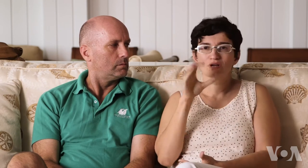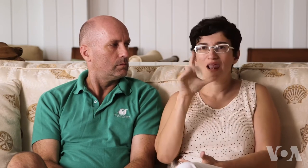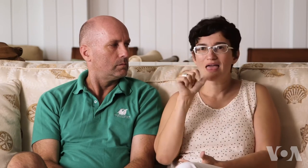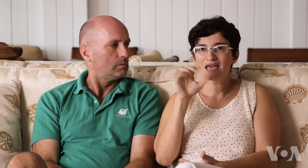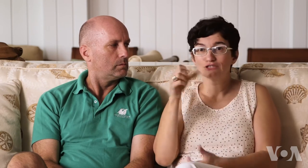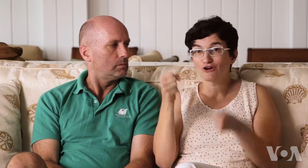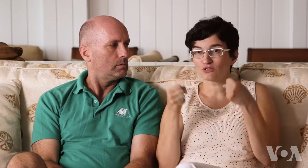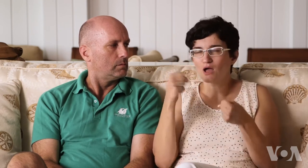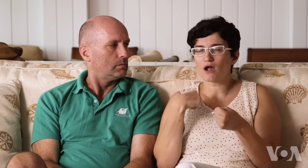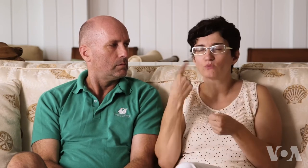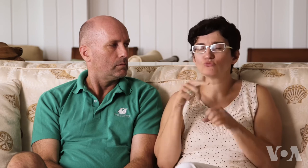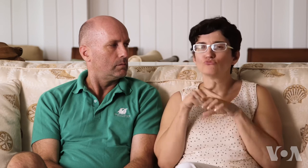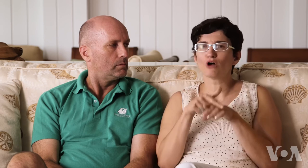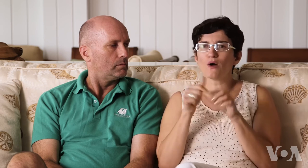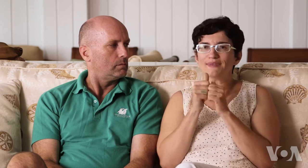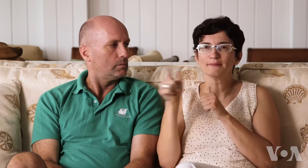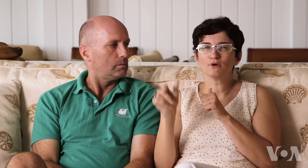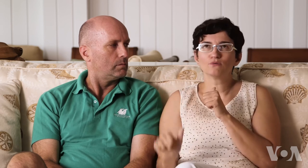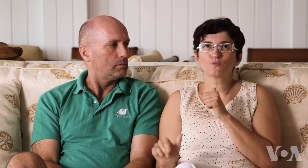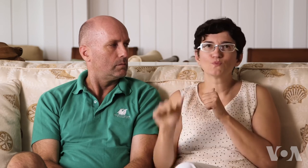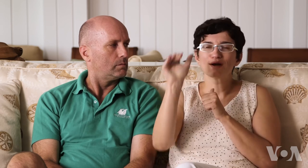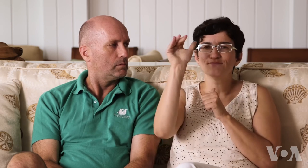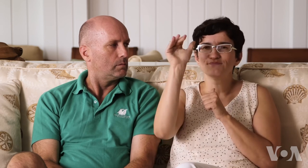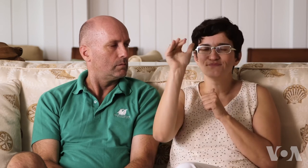My father’s favorite classic car, I used to ride with him all the time when I was little growing up.